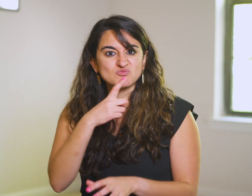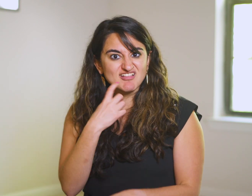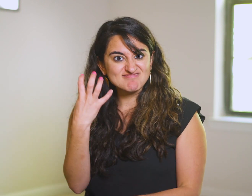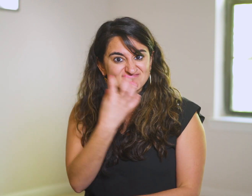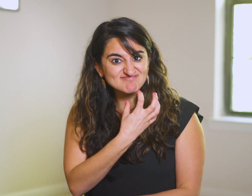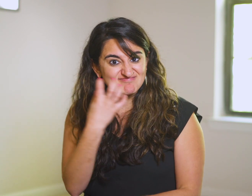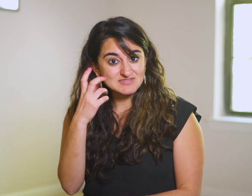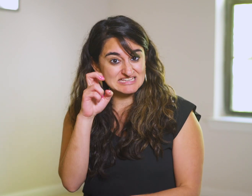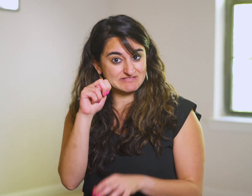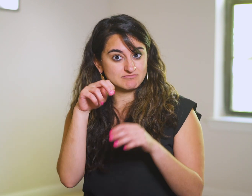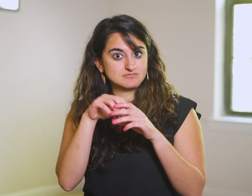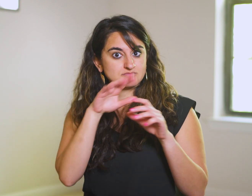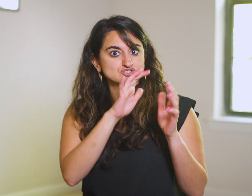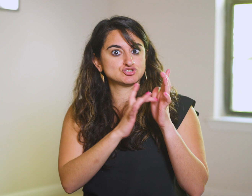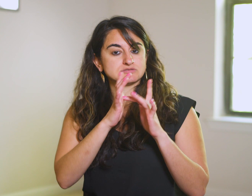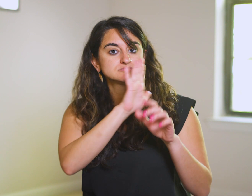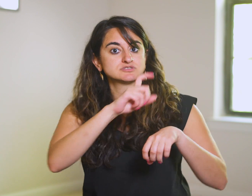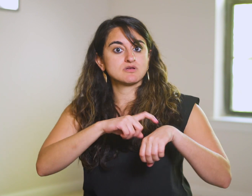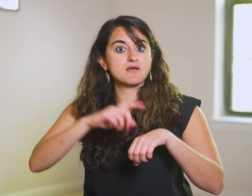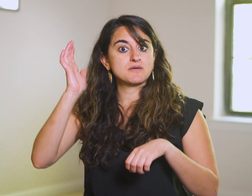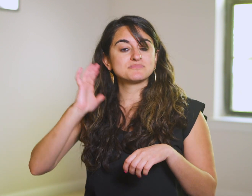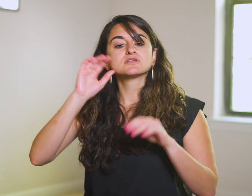This is remarkable, especially in His day.